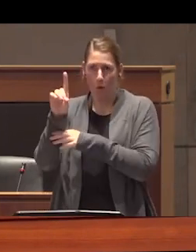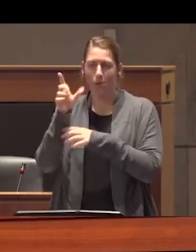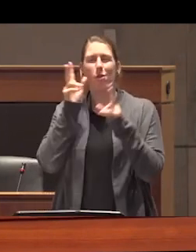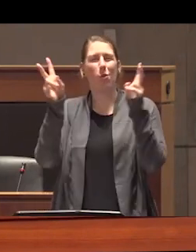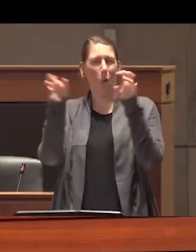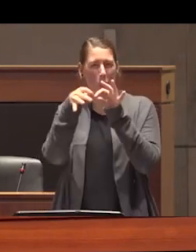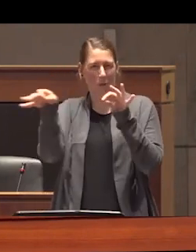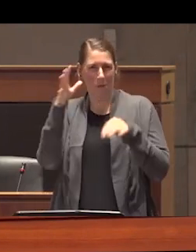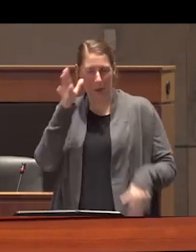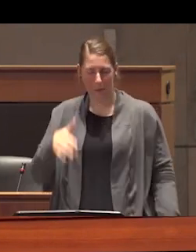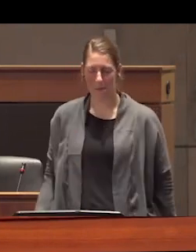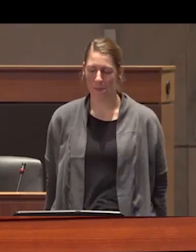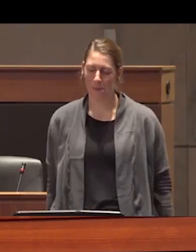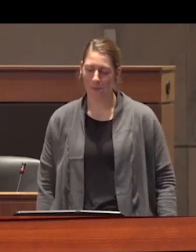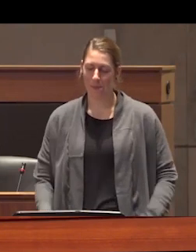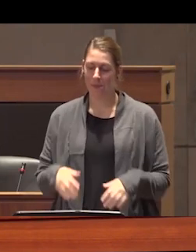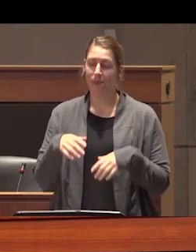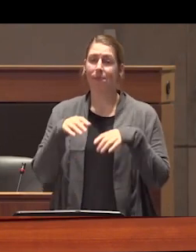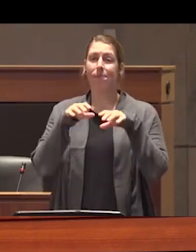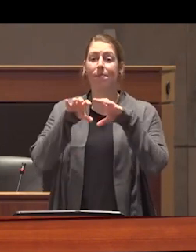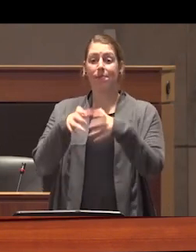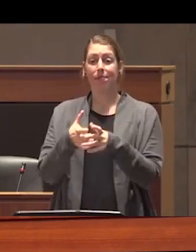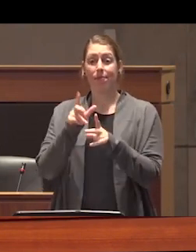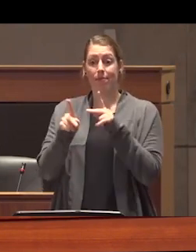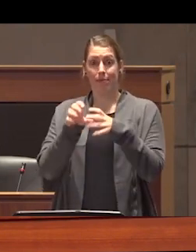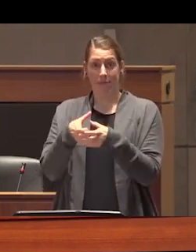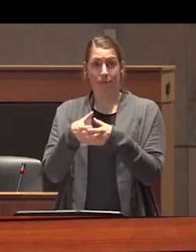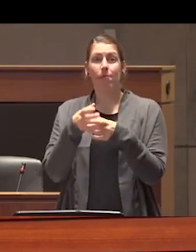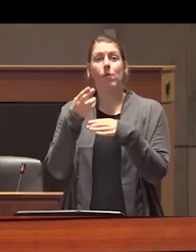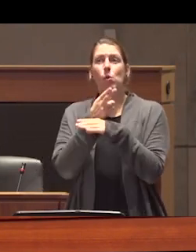her here there's a small group of individuals who are using this as a political weapon and